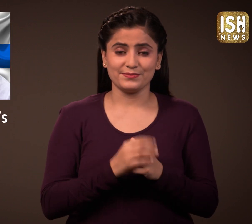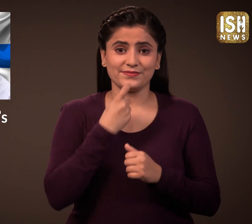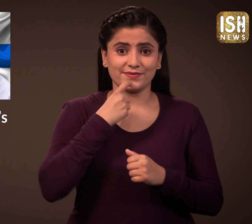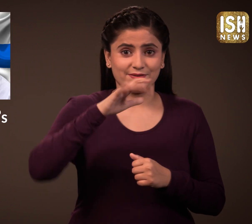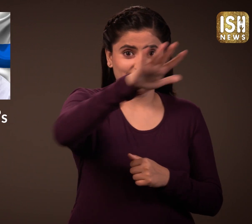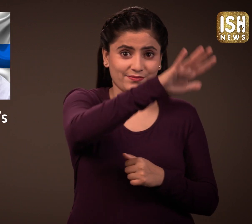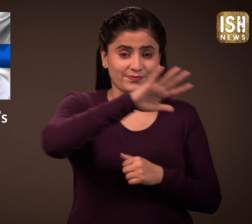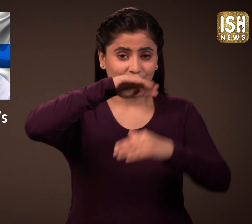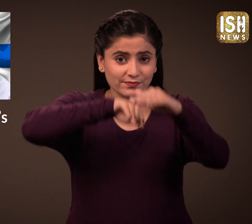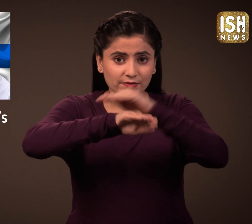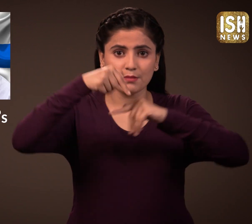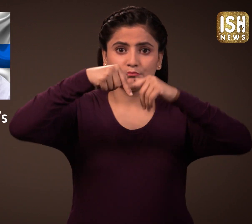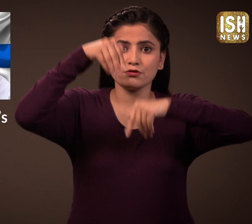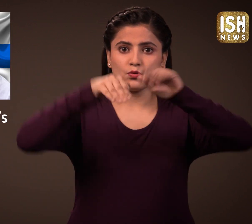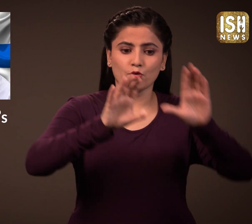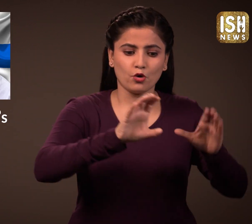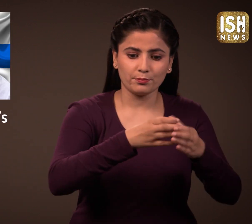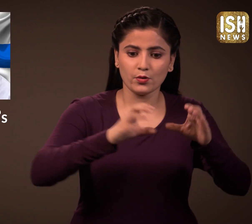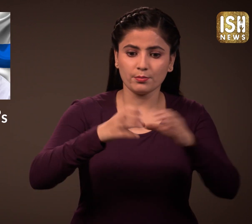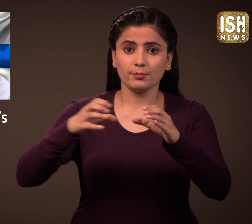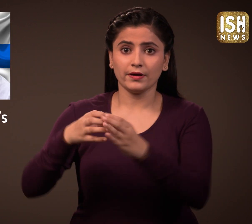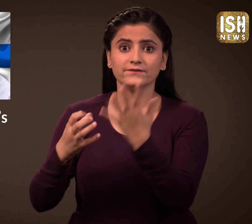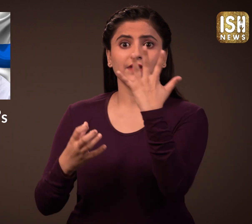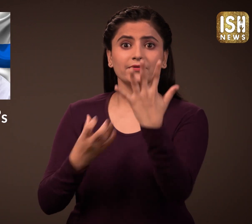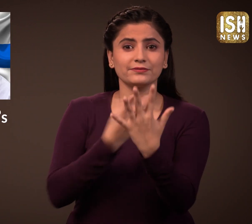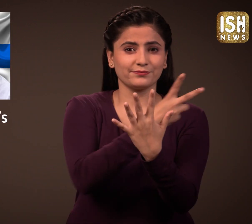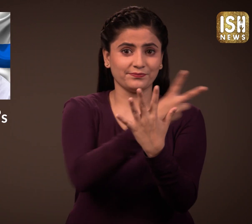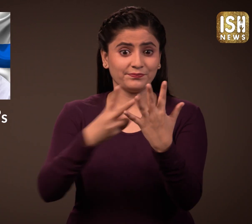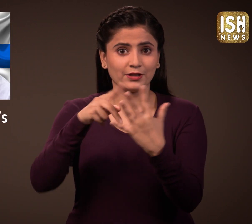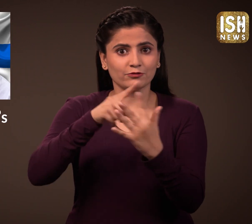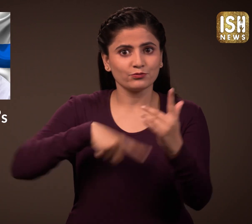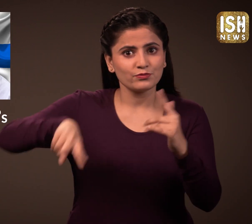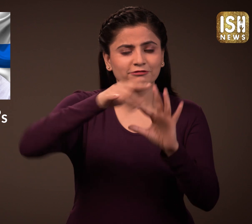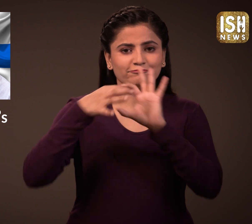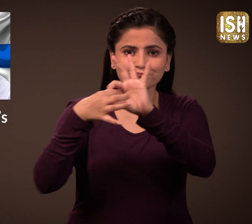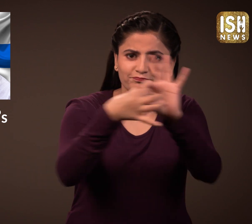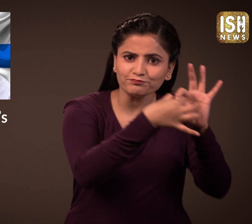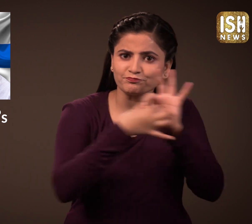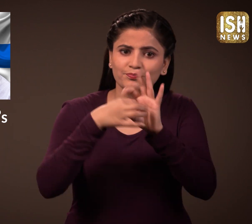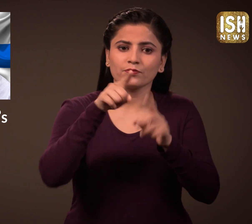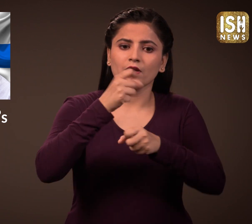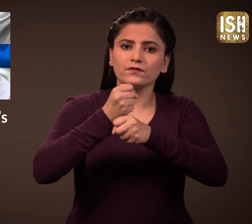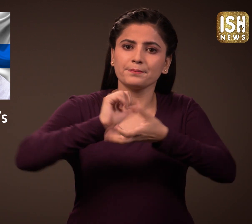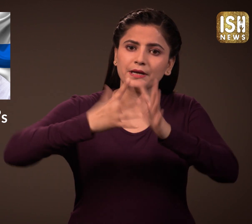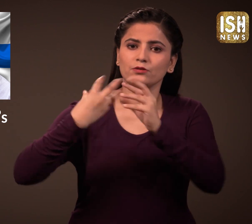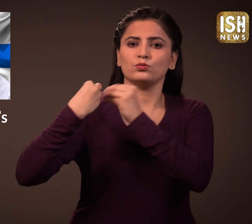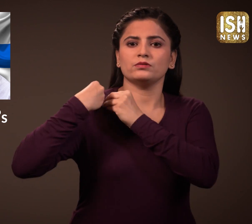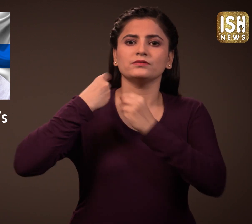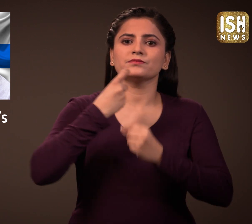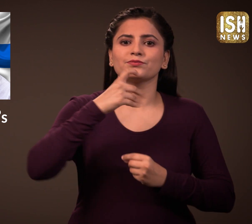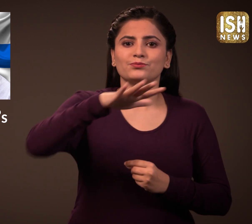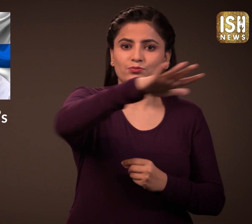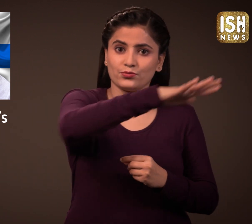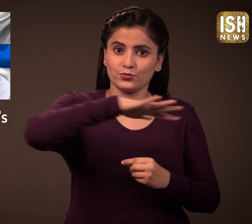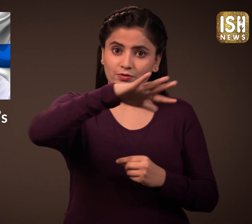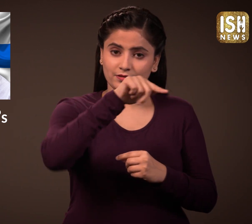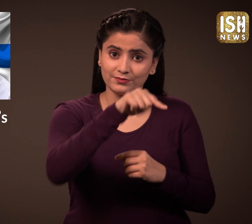Five political parties have come together to form a government in Finland.